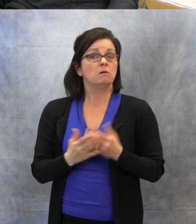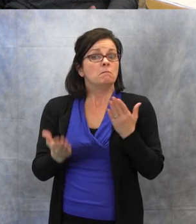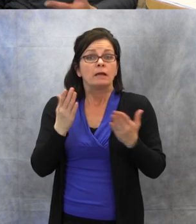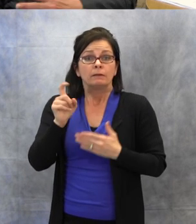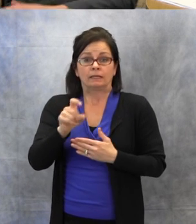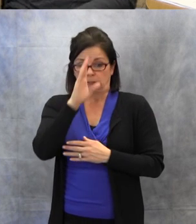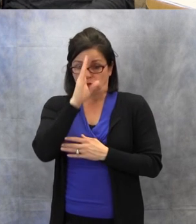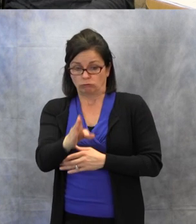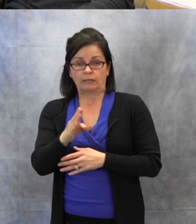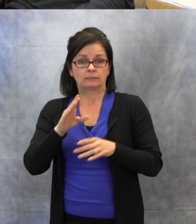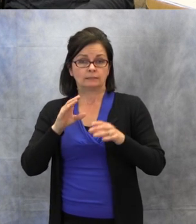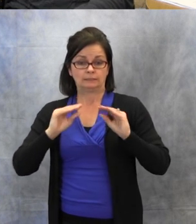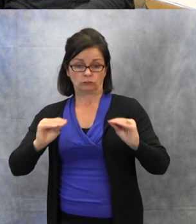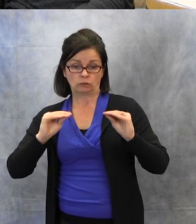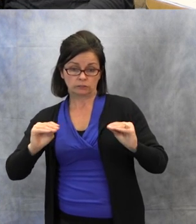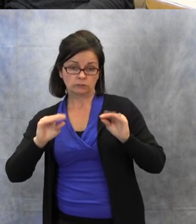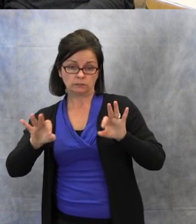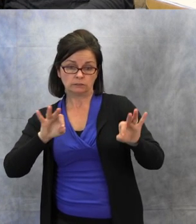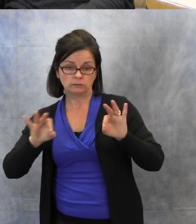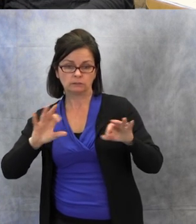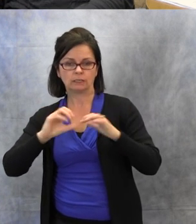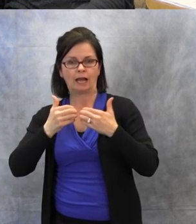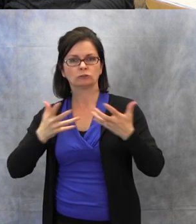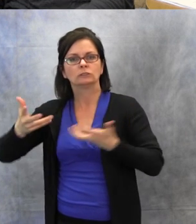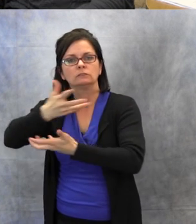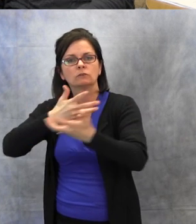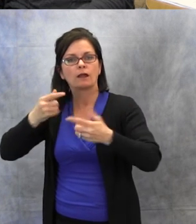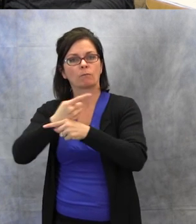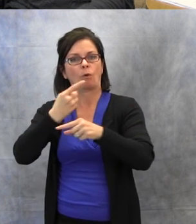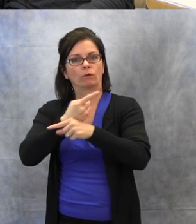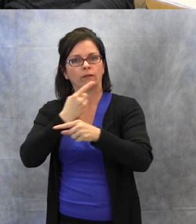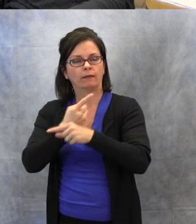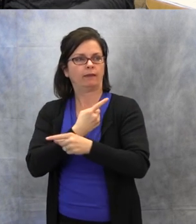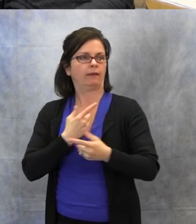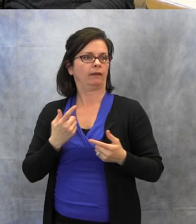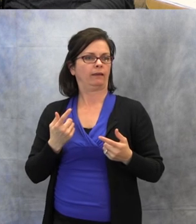with their hearing peers within the classroom.